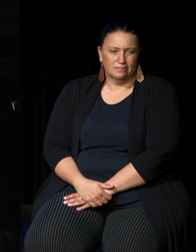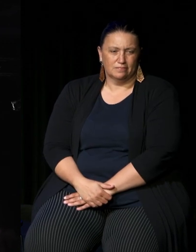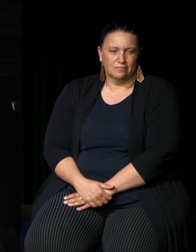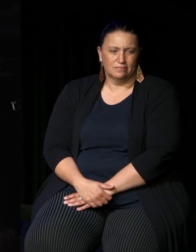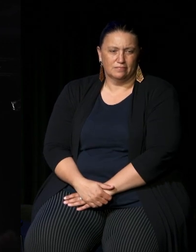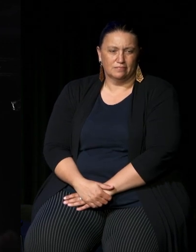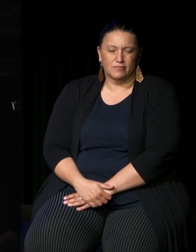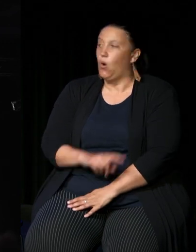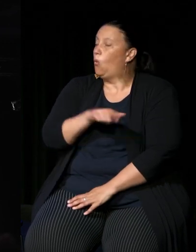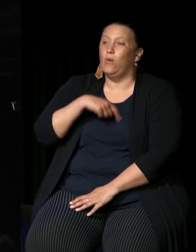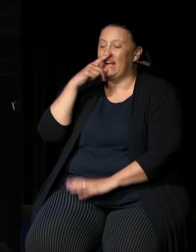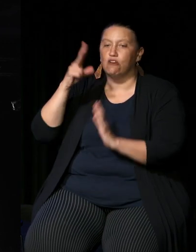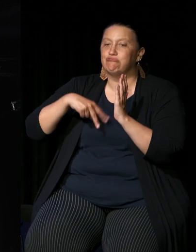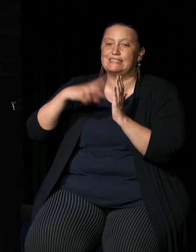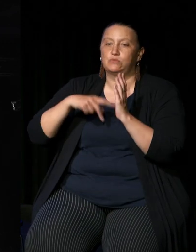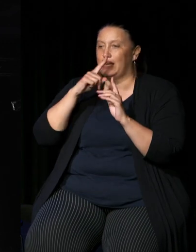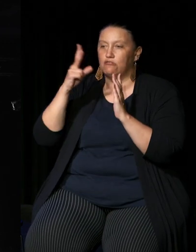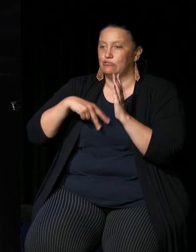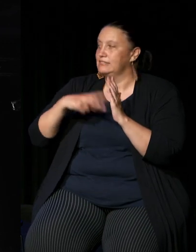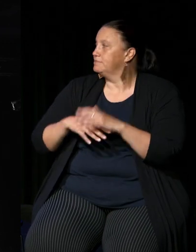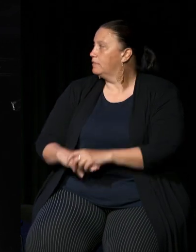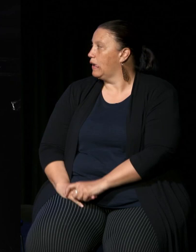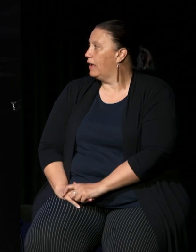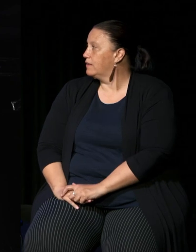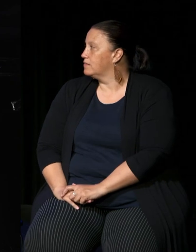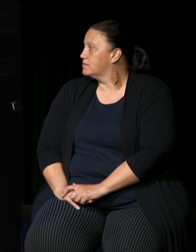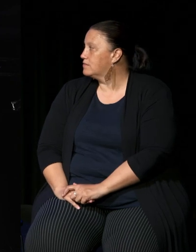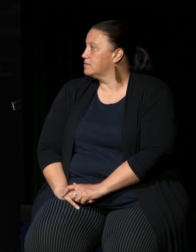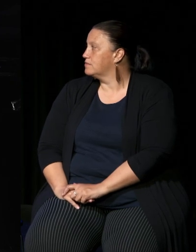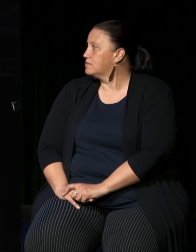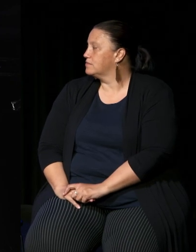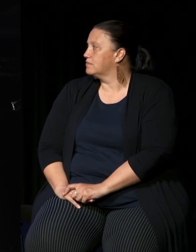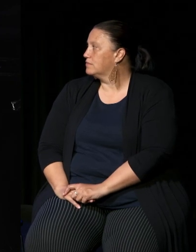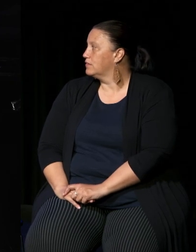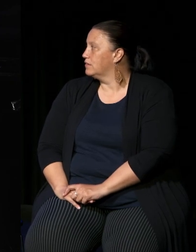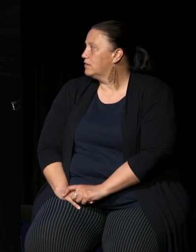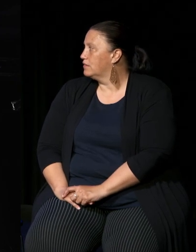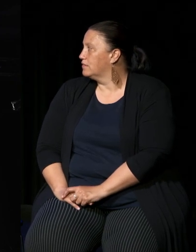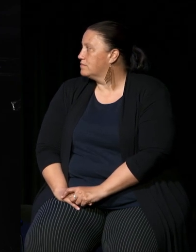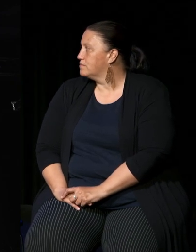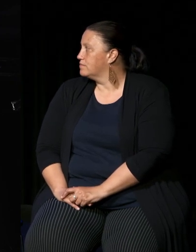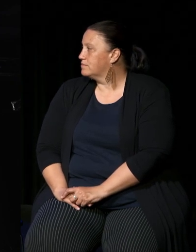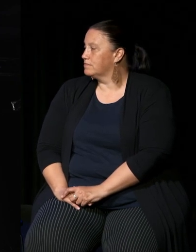I think we've got that okay second question is will it unite you can't read it okay the first